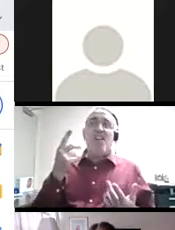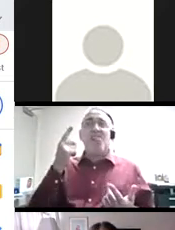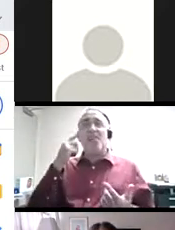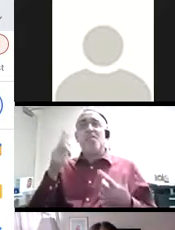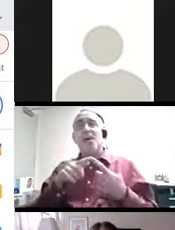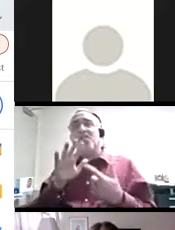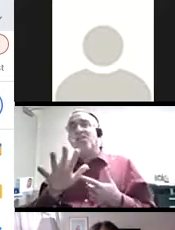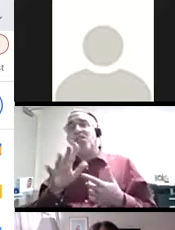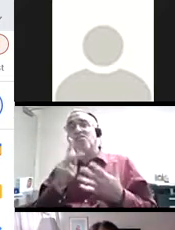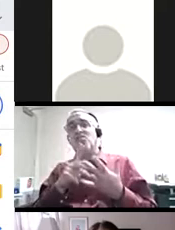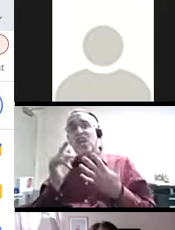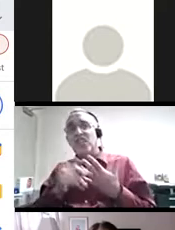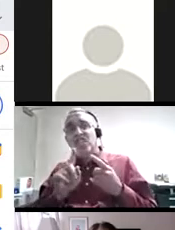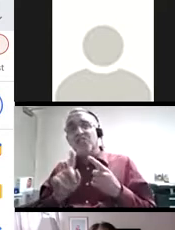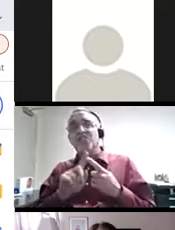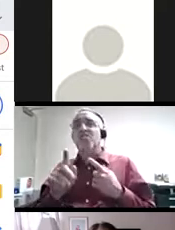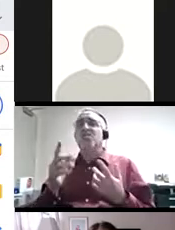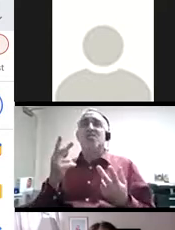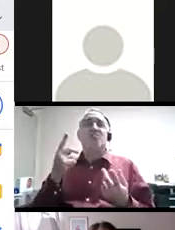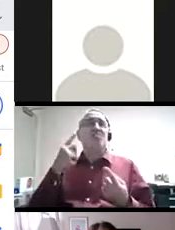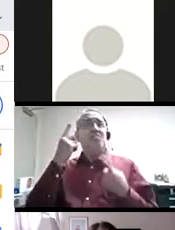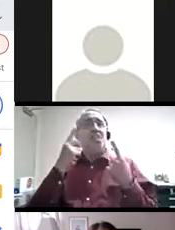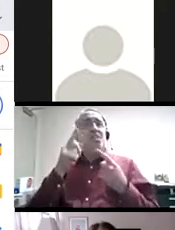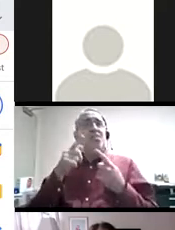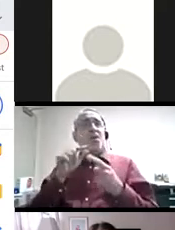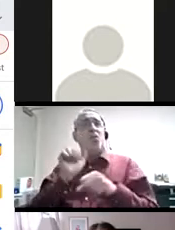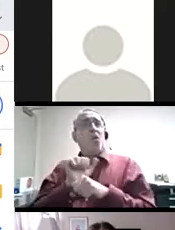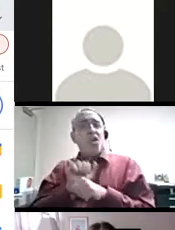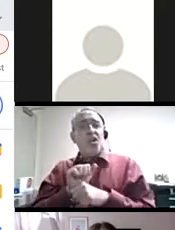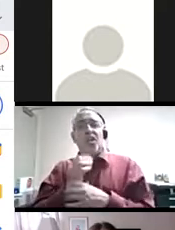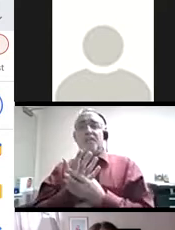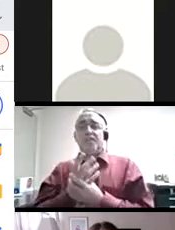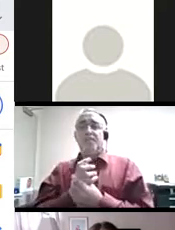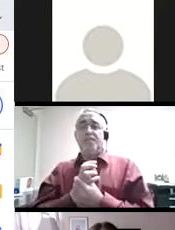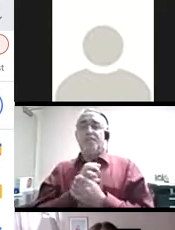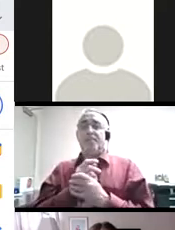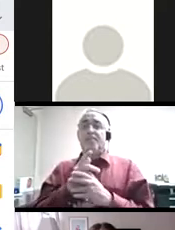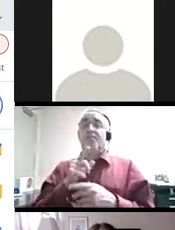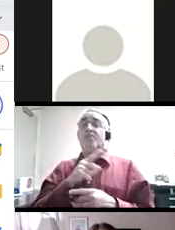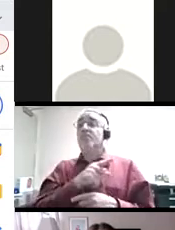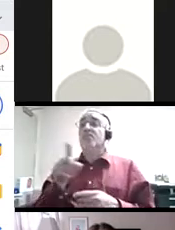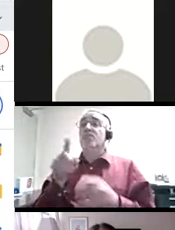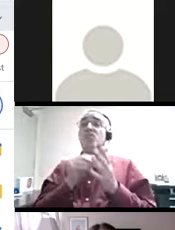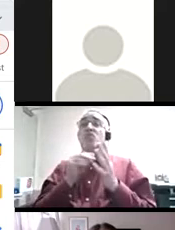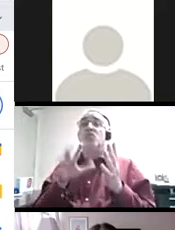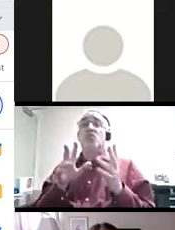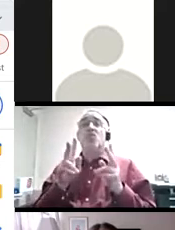contributions to certain projects, particularly when it comes to group work. And, students are often